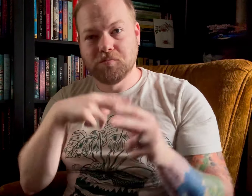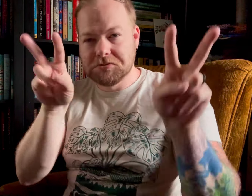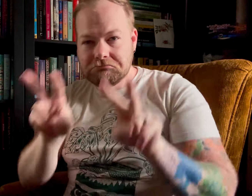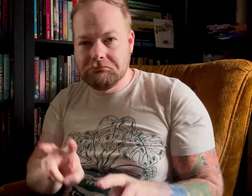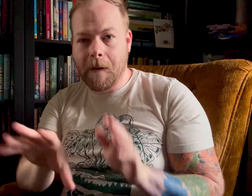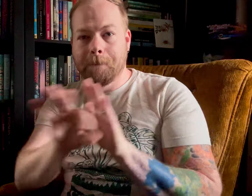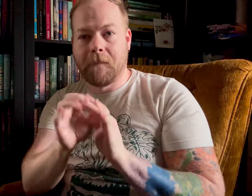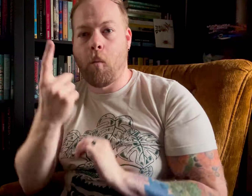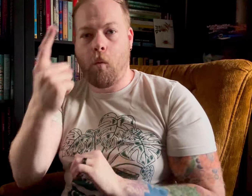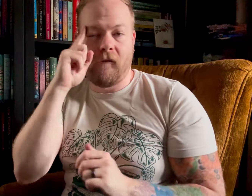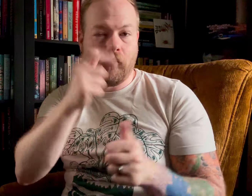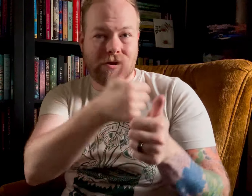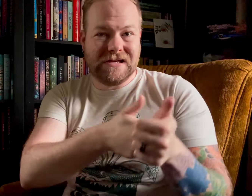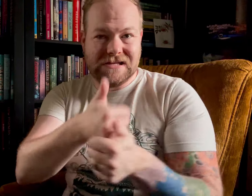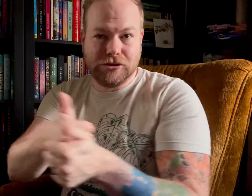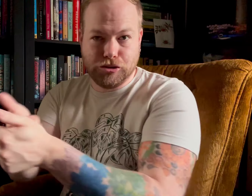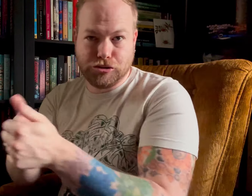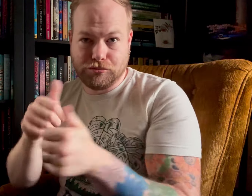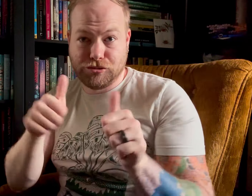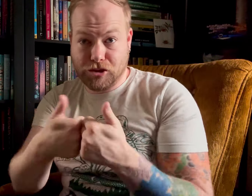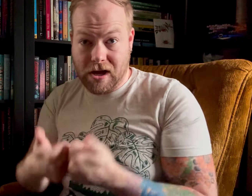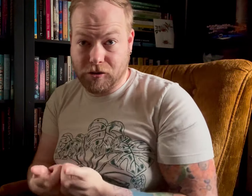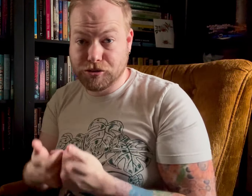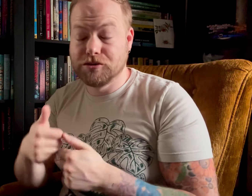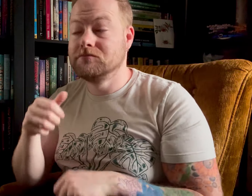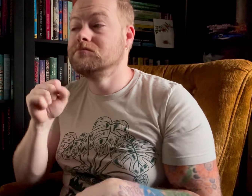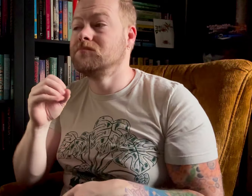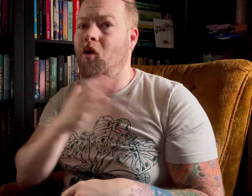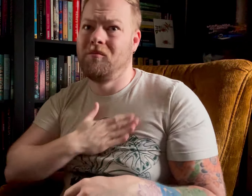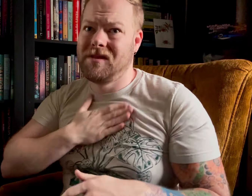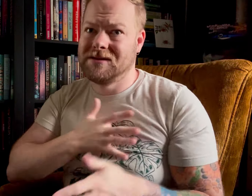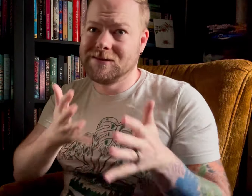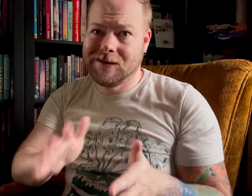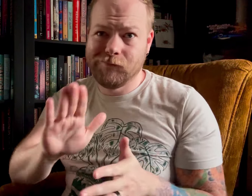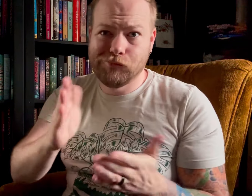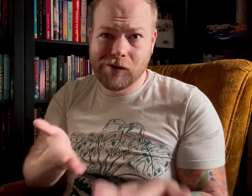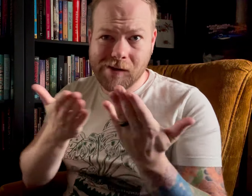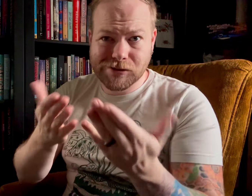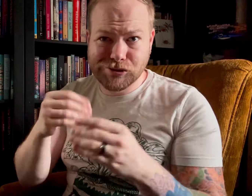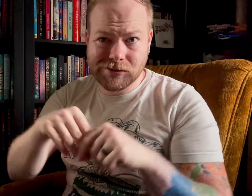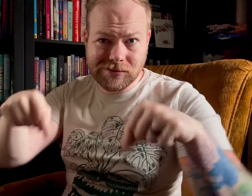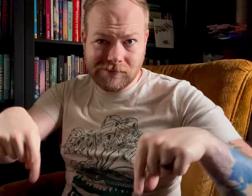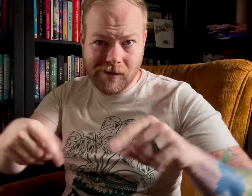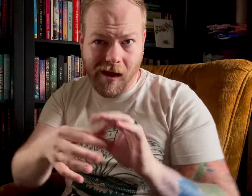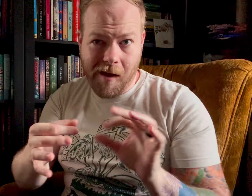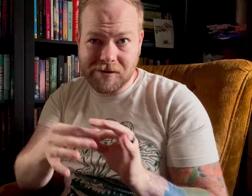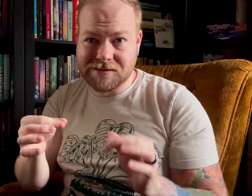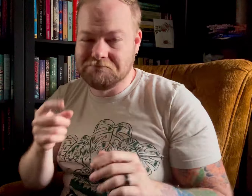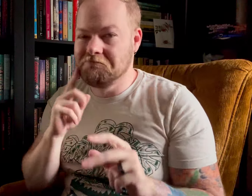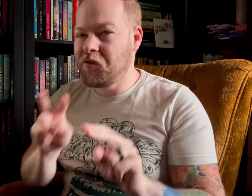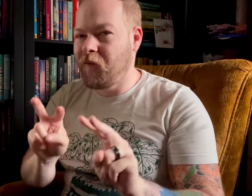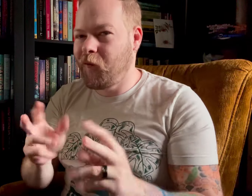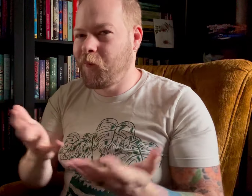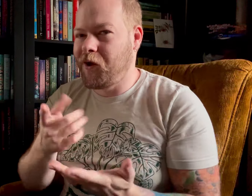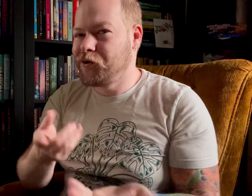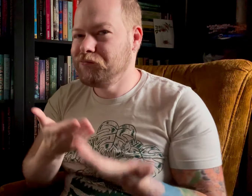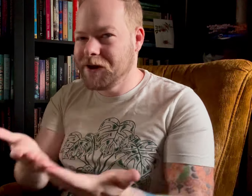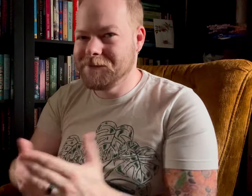then we'll pick one for each challenge. So please leave your recommendations in the comments! I look forward to seeing what you recommend.